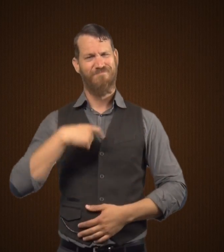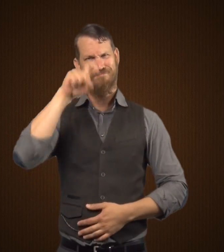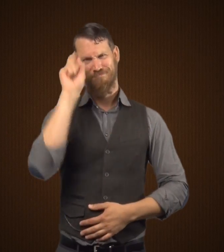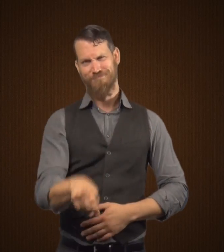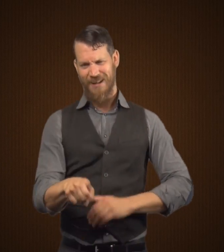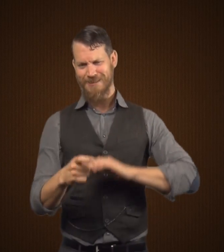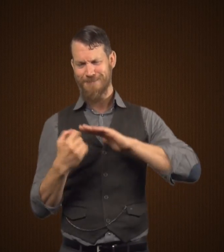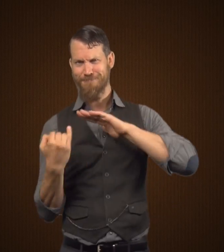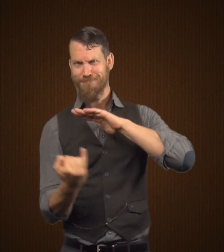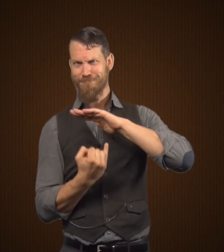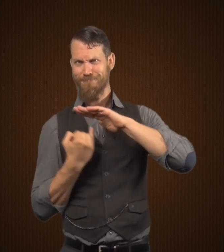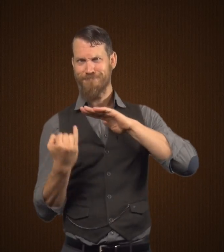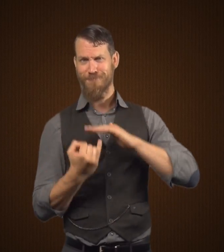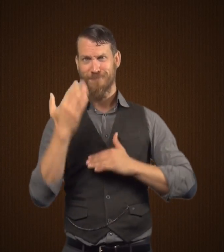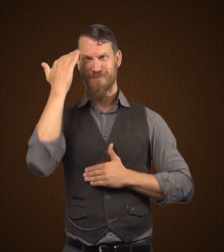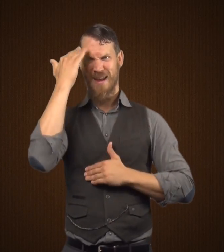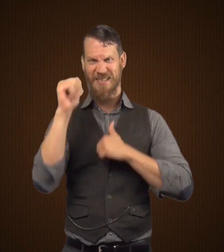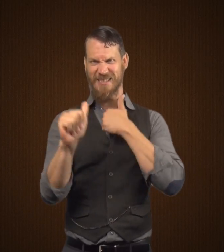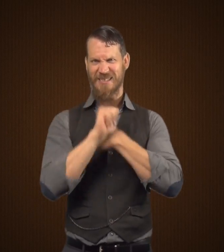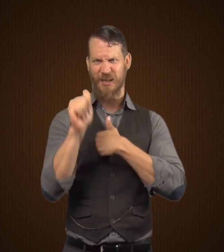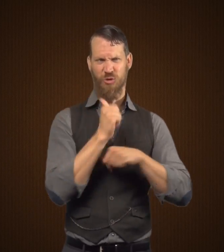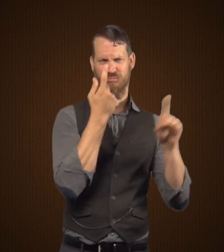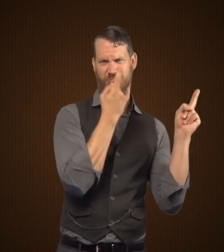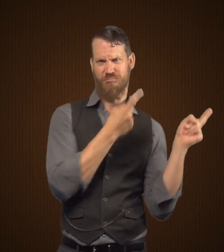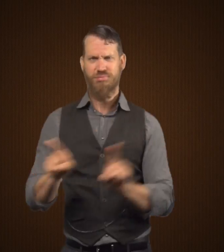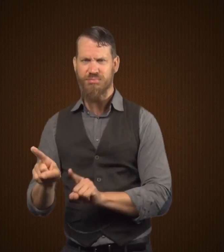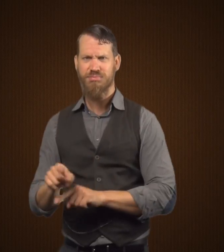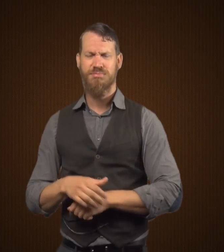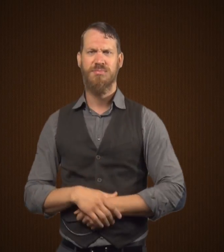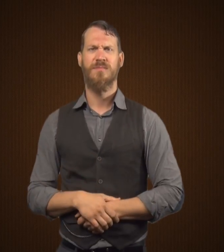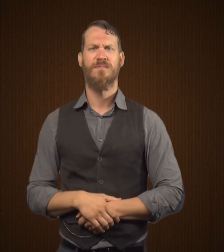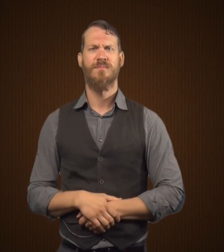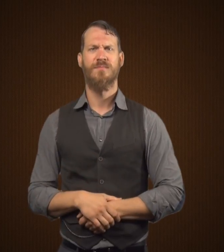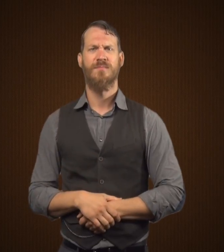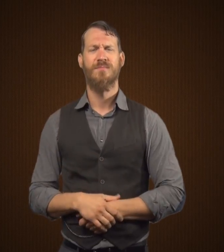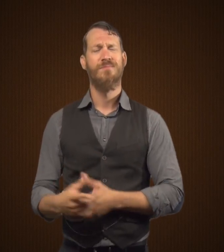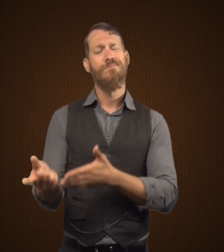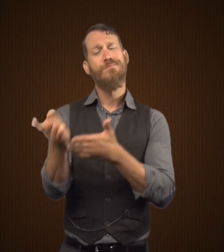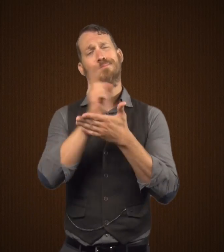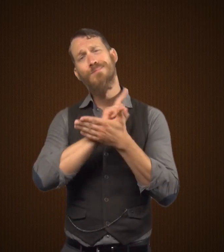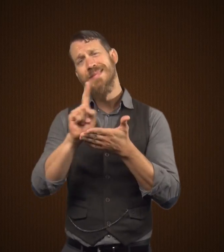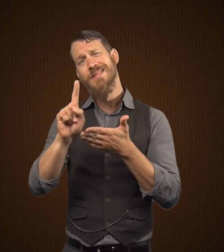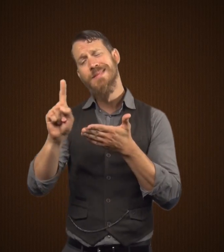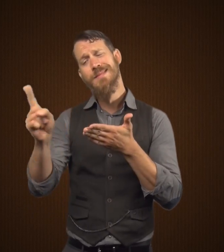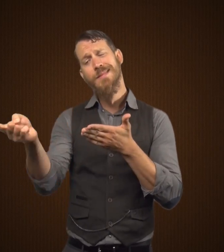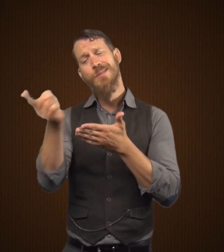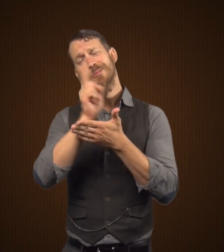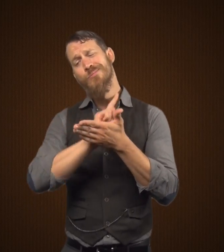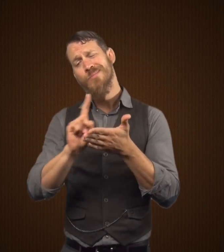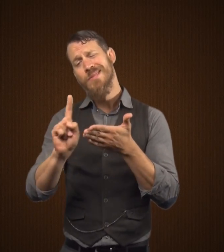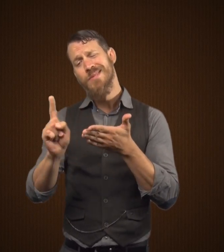Dr. Jekyll responds with I must isolate myself because of these dangerous goings on.